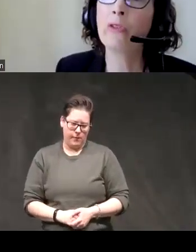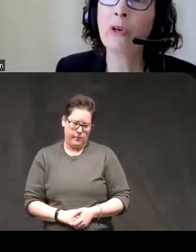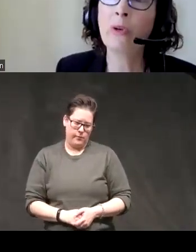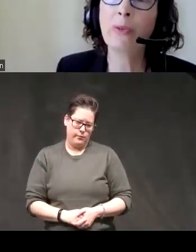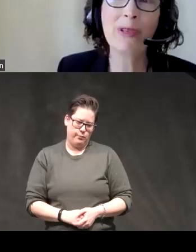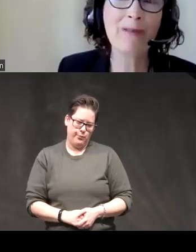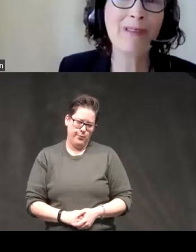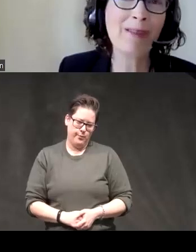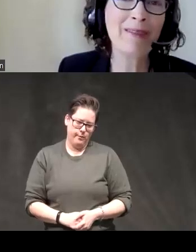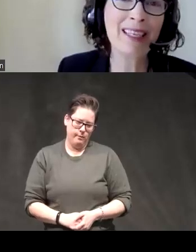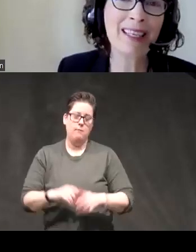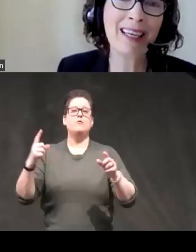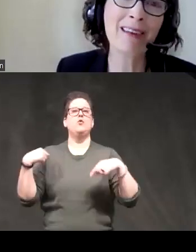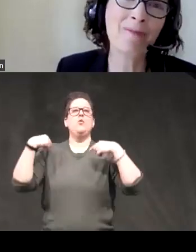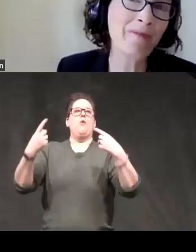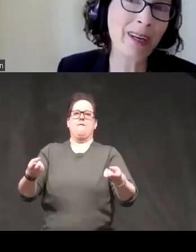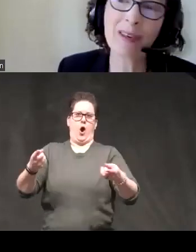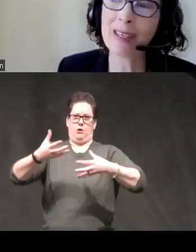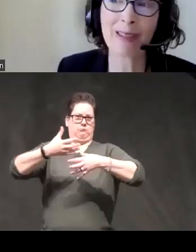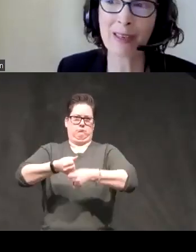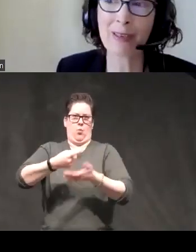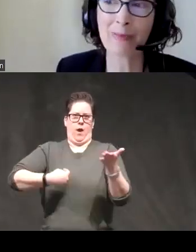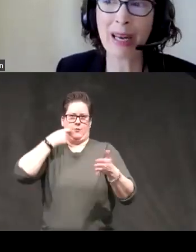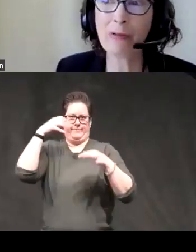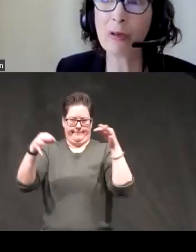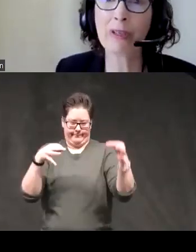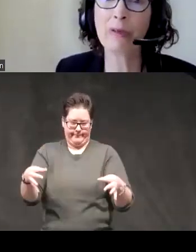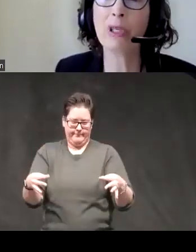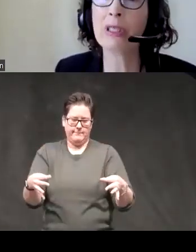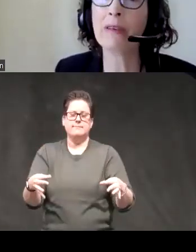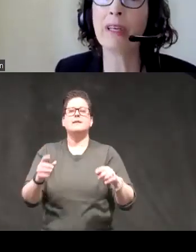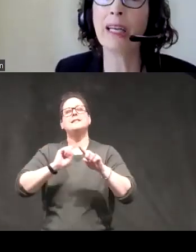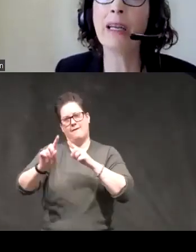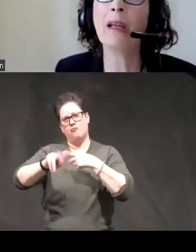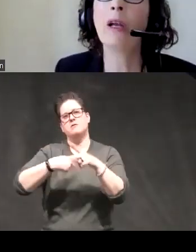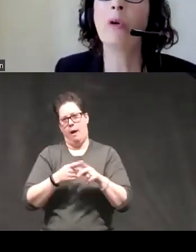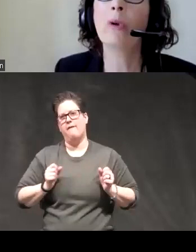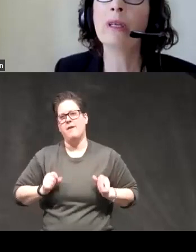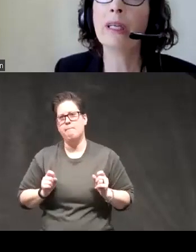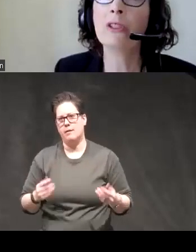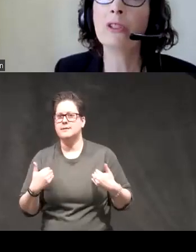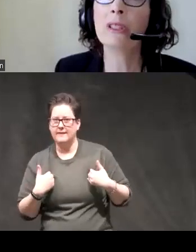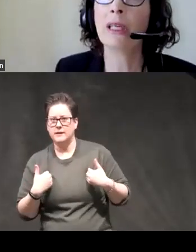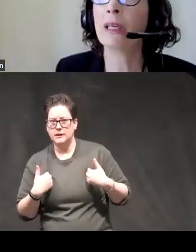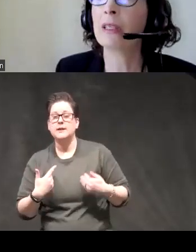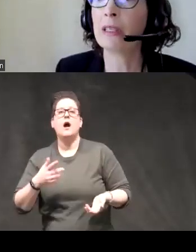so so far what if I said there are just there's many forms of impulsivity we're interested in a